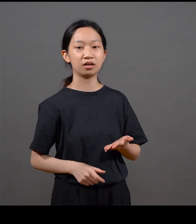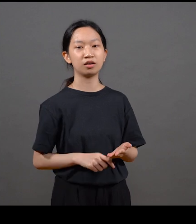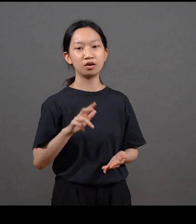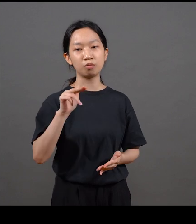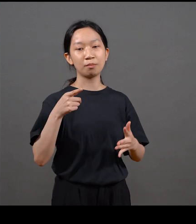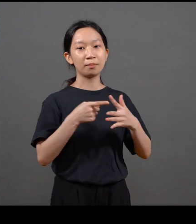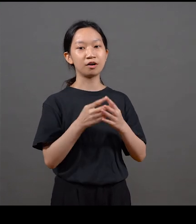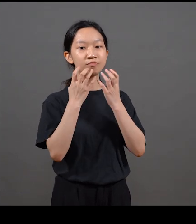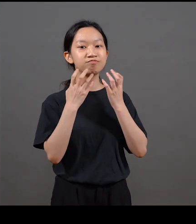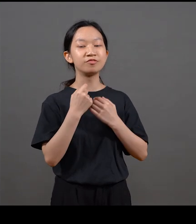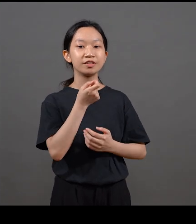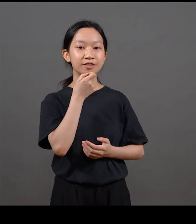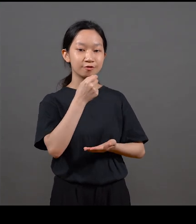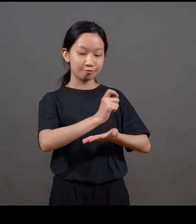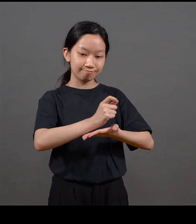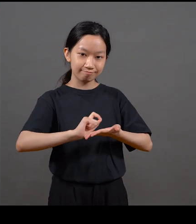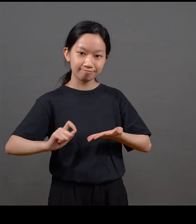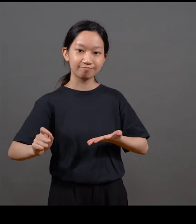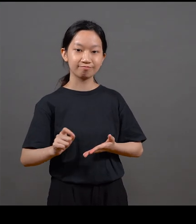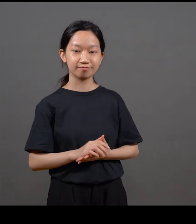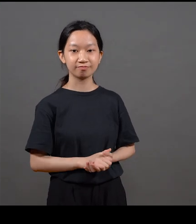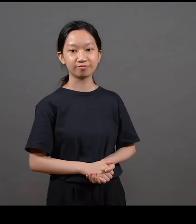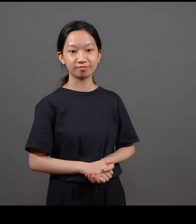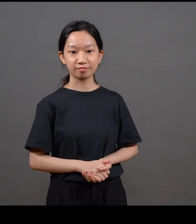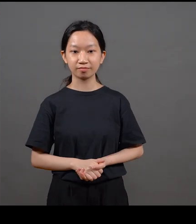is to focus on typography, from signage to, yeah, everything